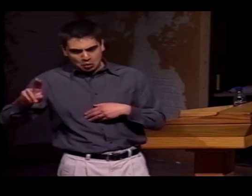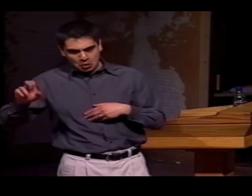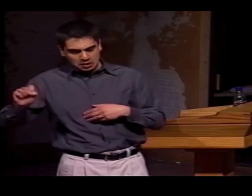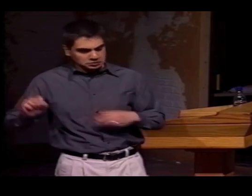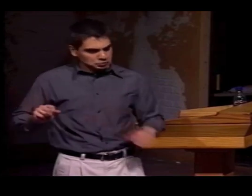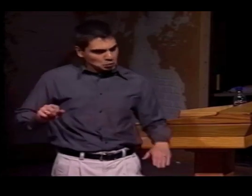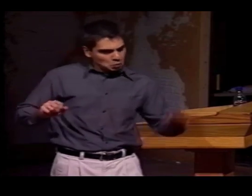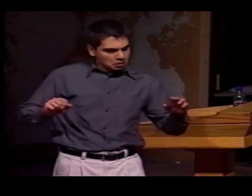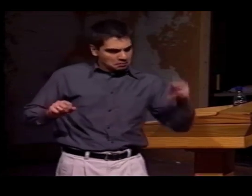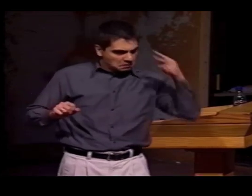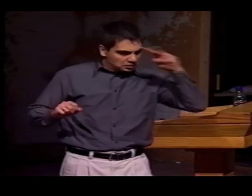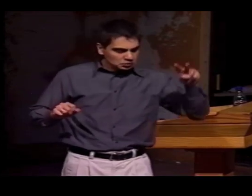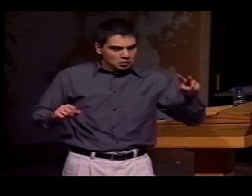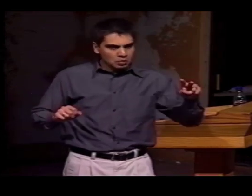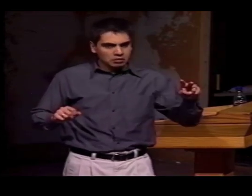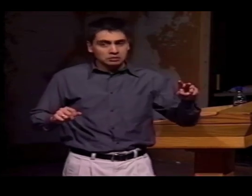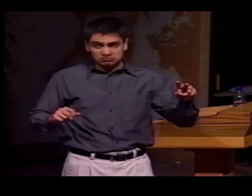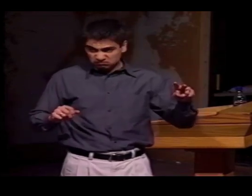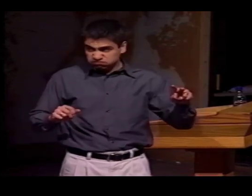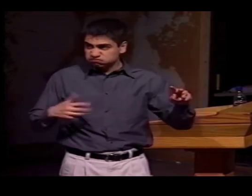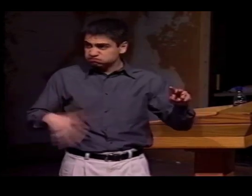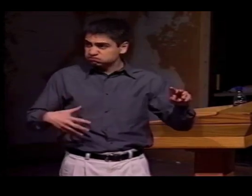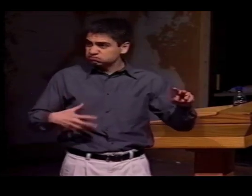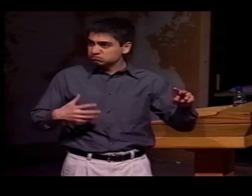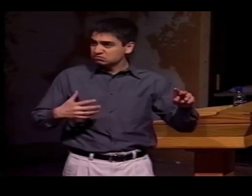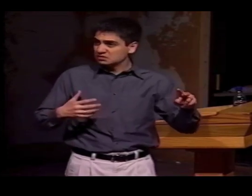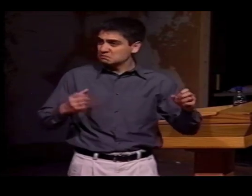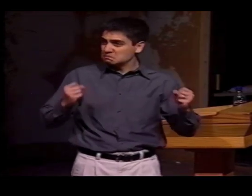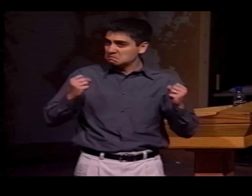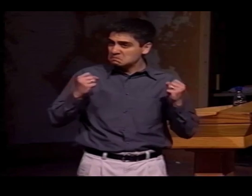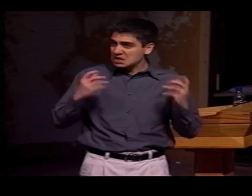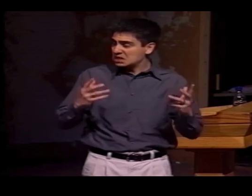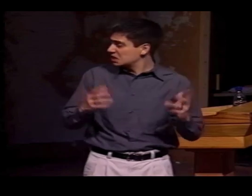OF WHETHER OR NOT THEY GROW UP IN THE U.S. OR IN MEXICO,